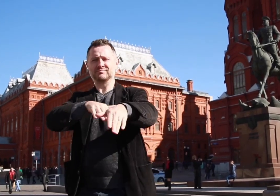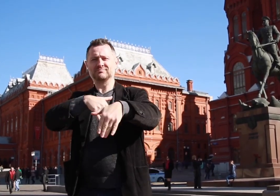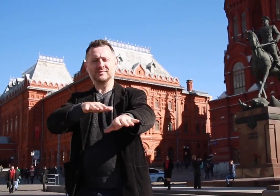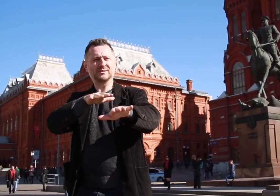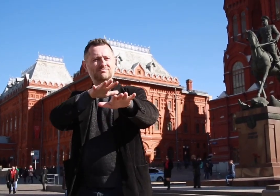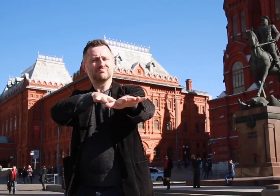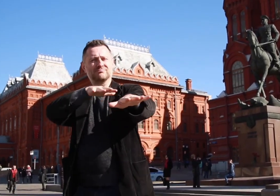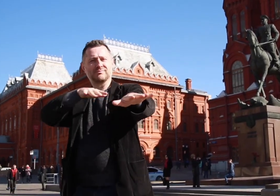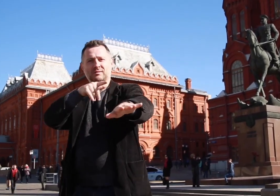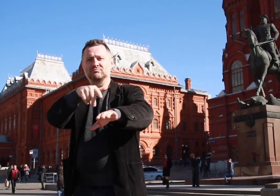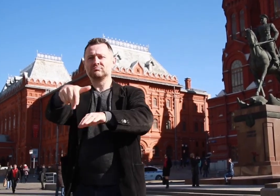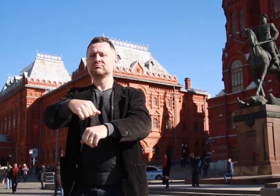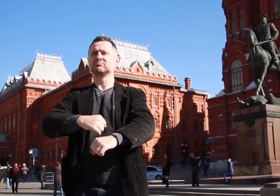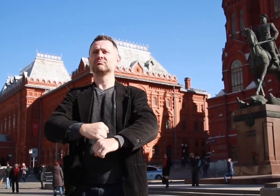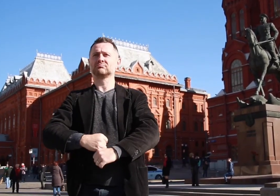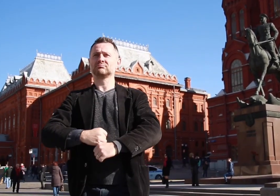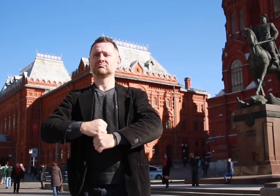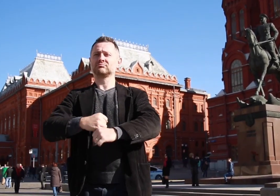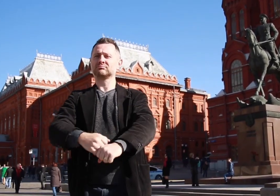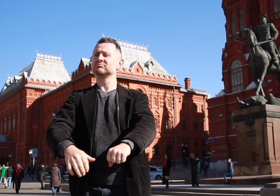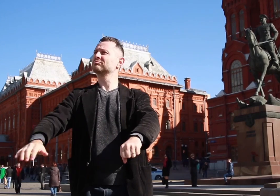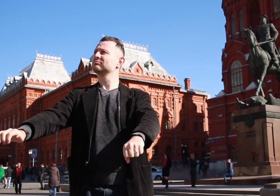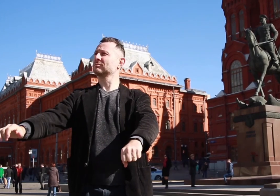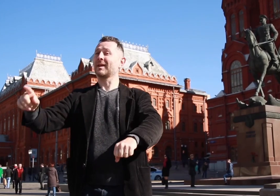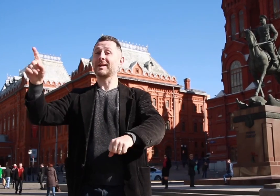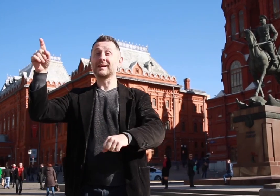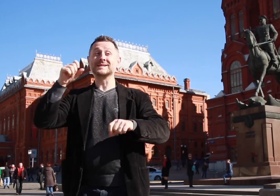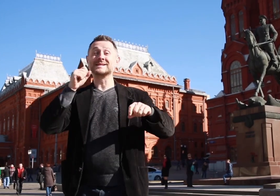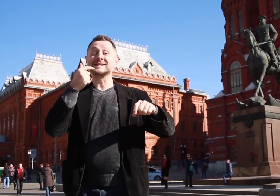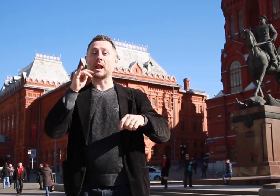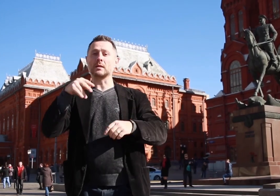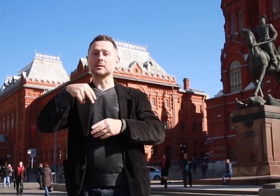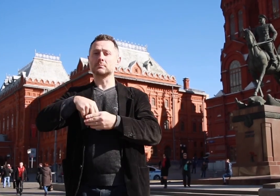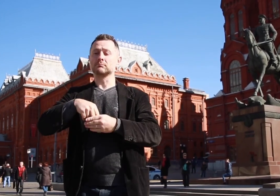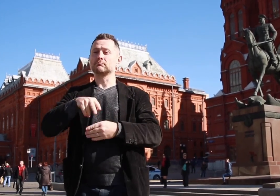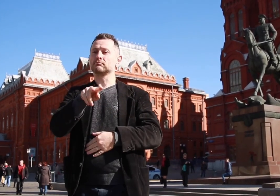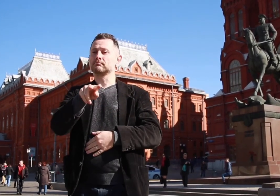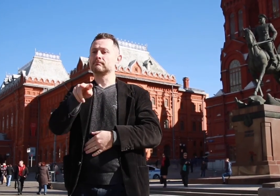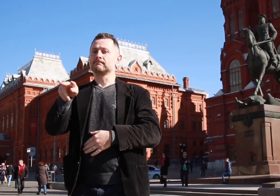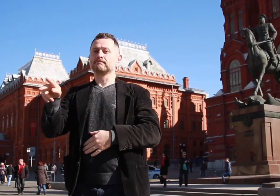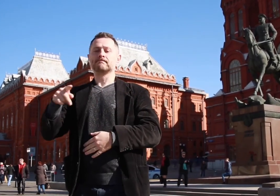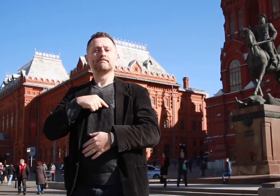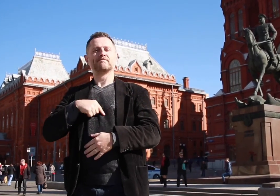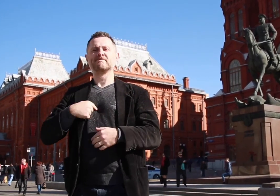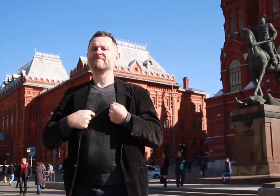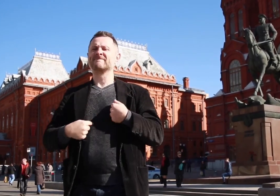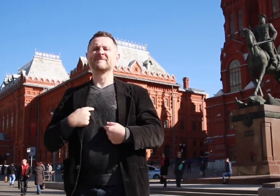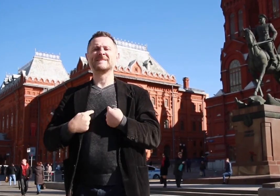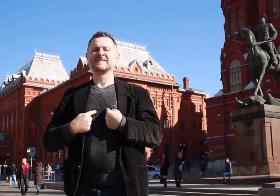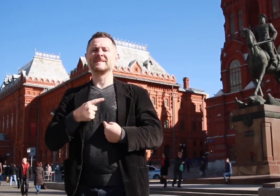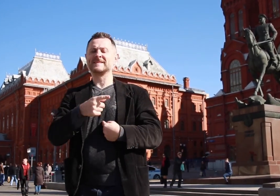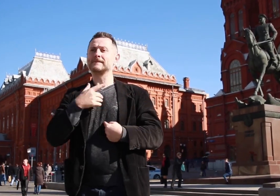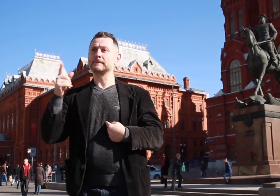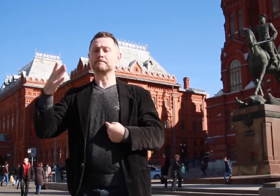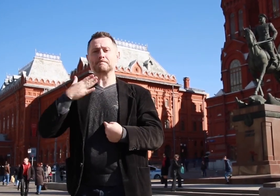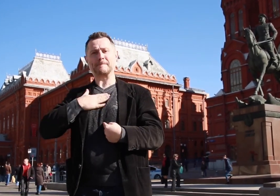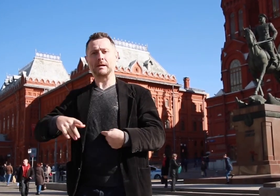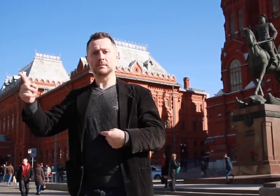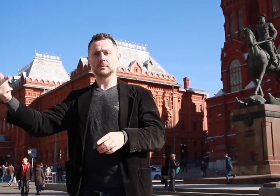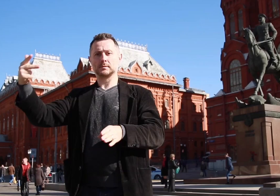Stalin stood outside of Lenin’s Mausoleum and looked at Zhukov. This left Stalin unhappy as he